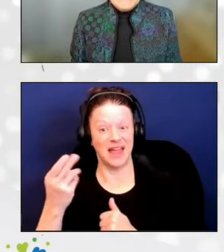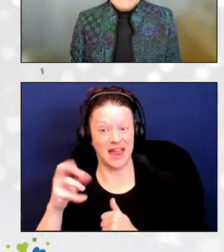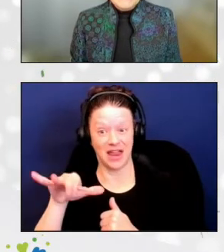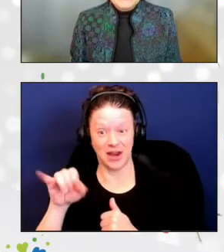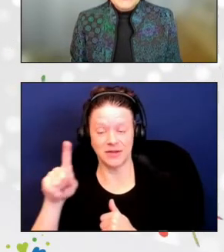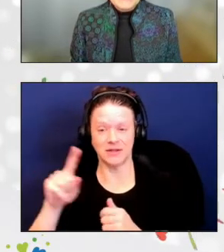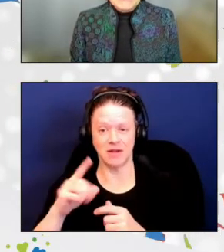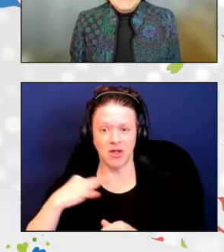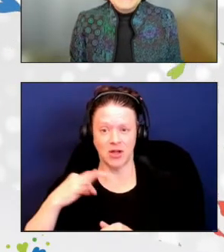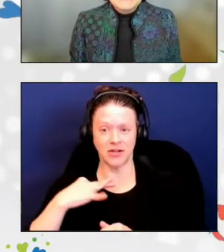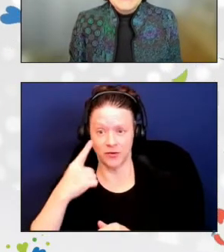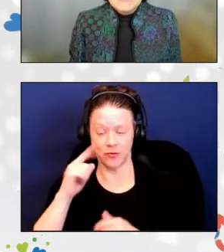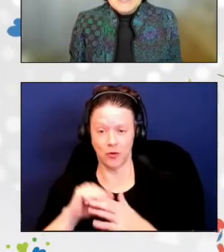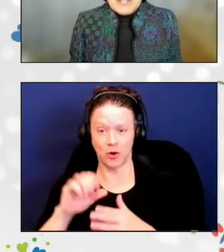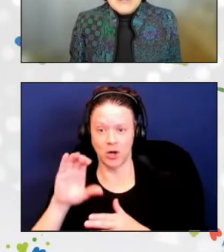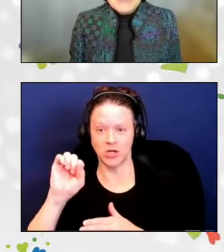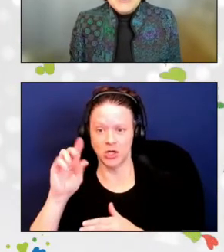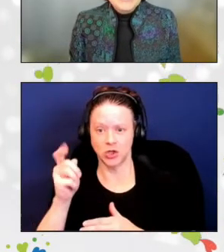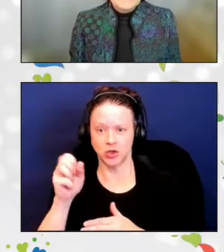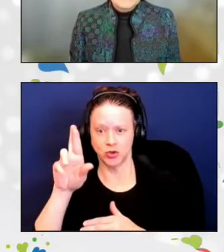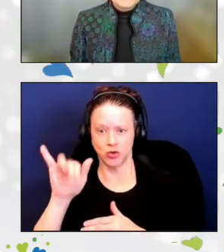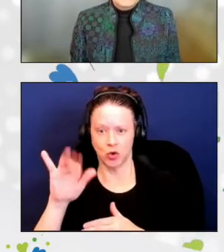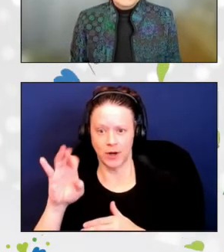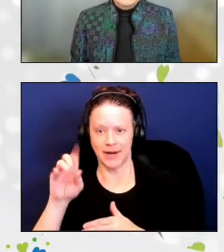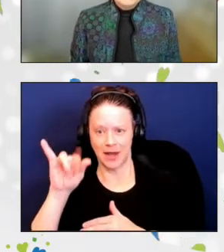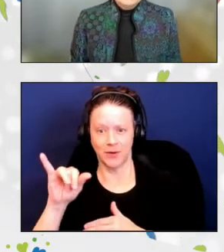for the Story County Senior Nutrition Program